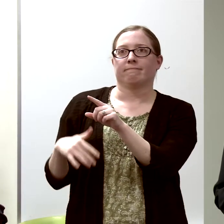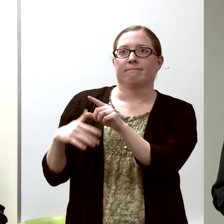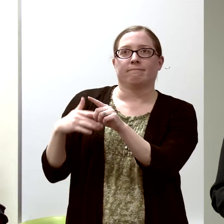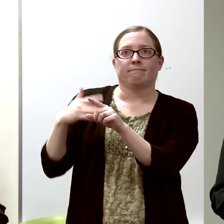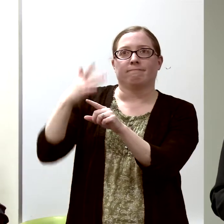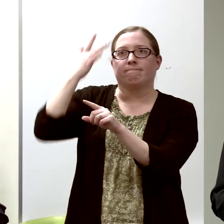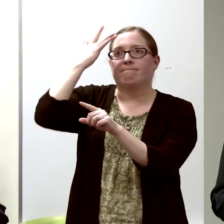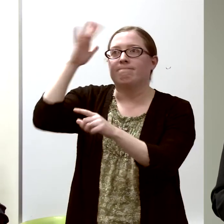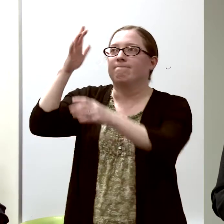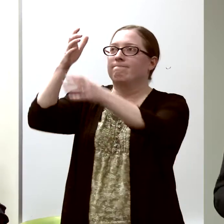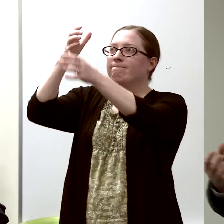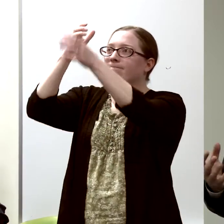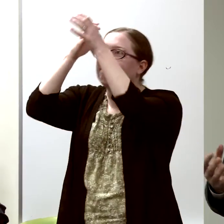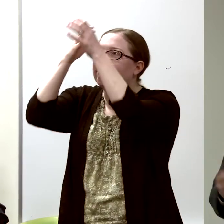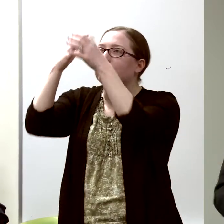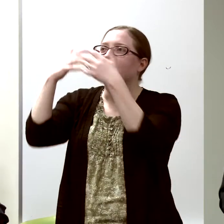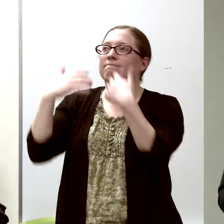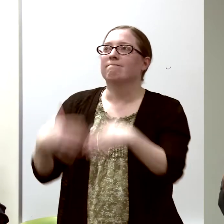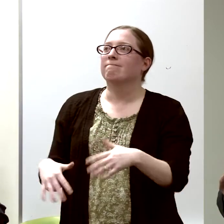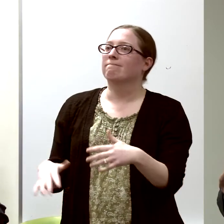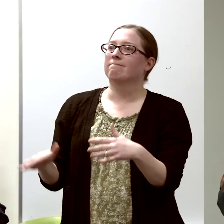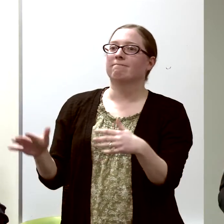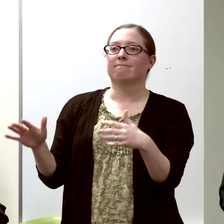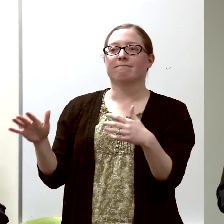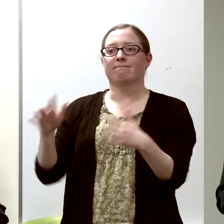and most cultured people I had ever met.